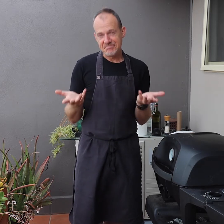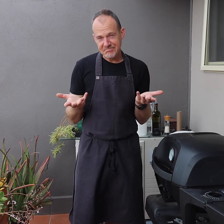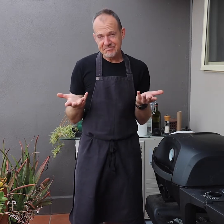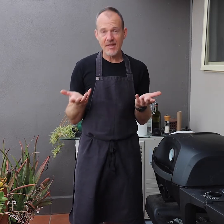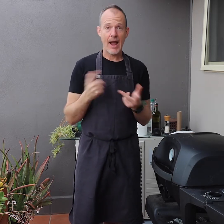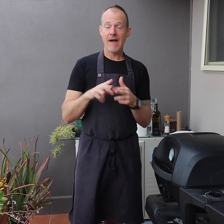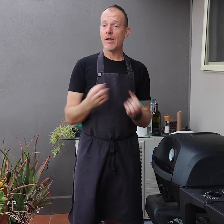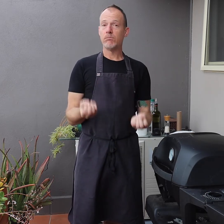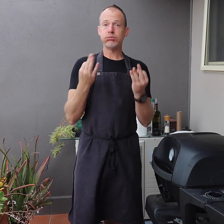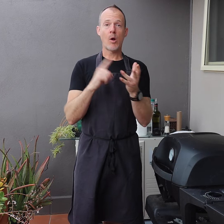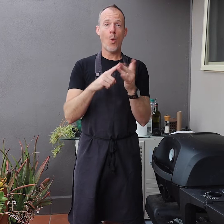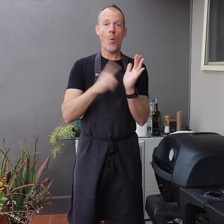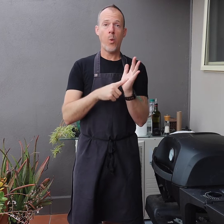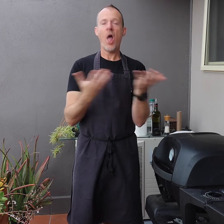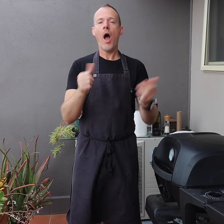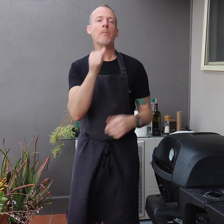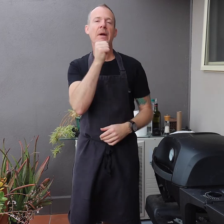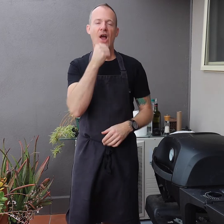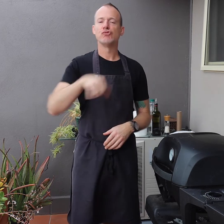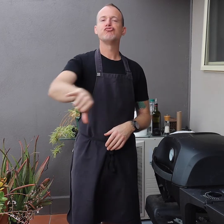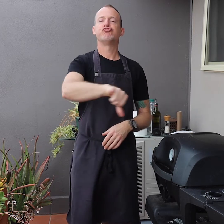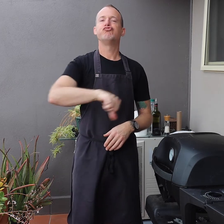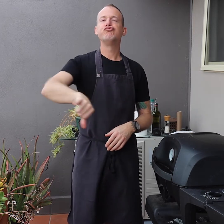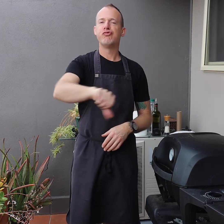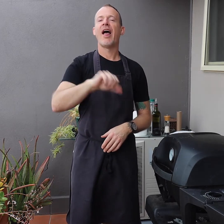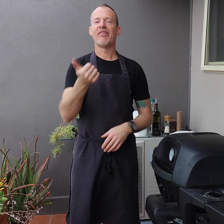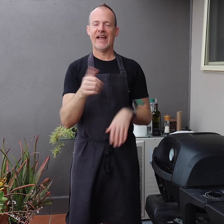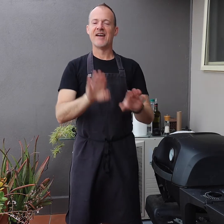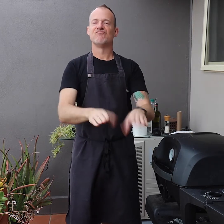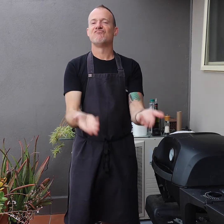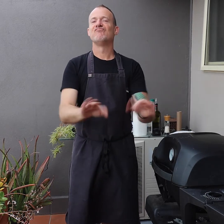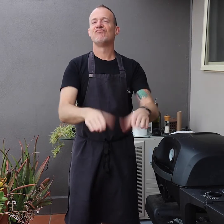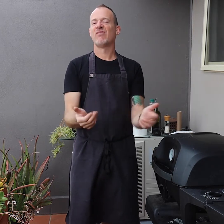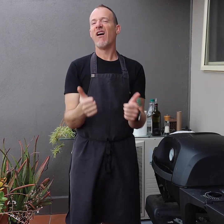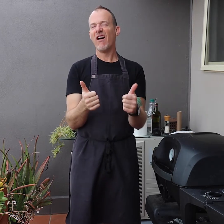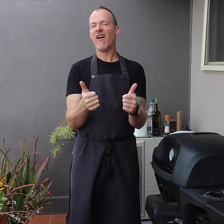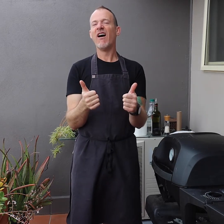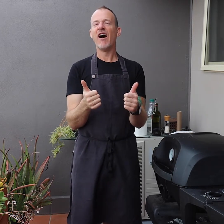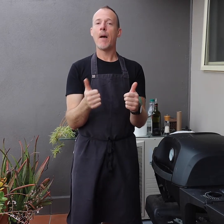If you have no oil, then basting in beer is fine,